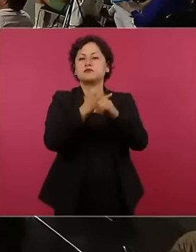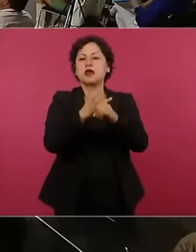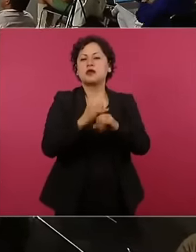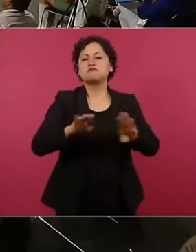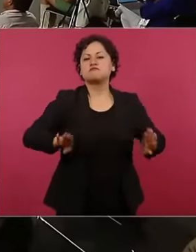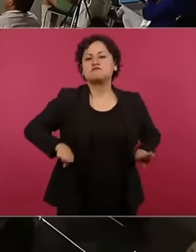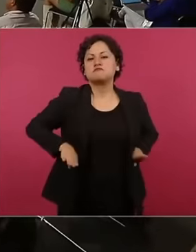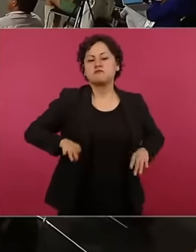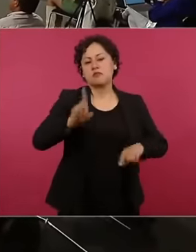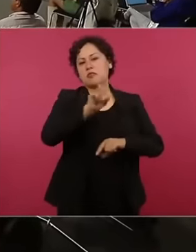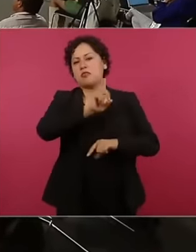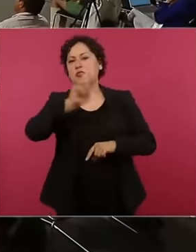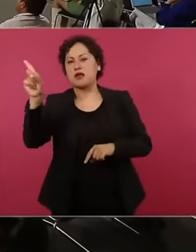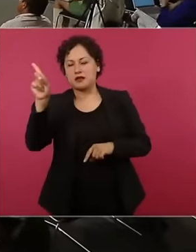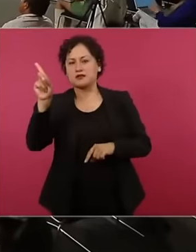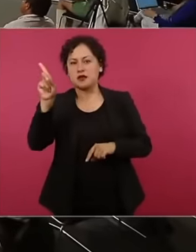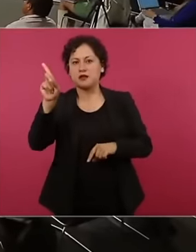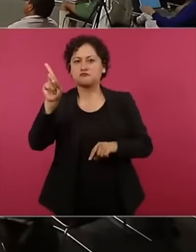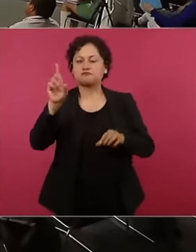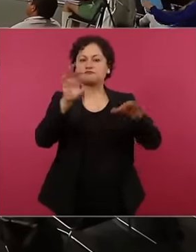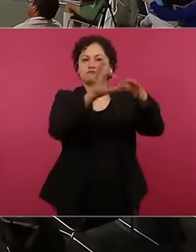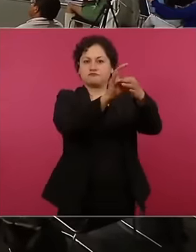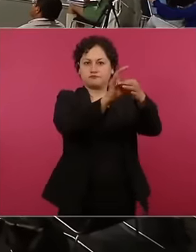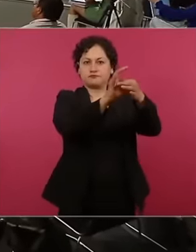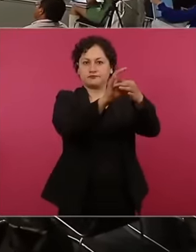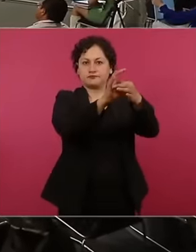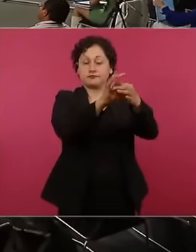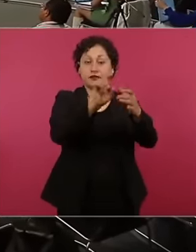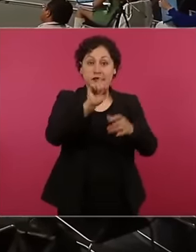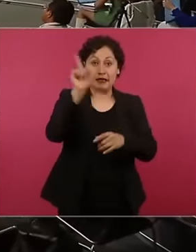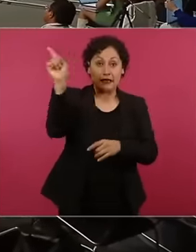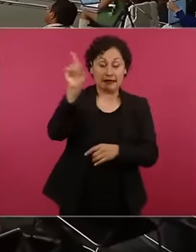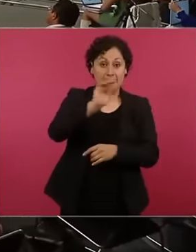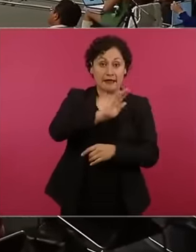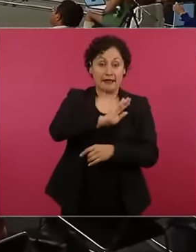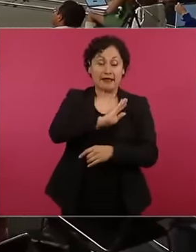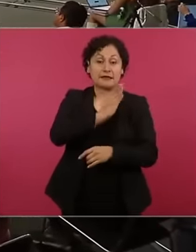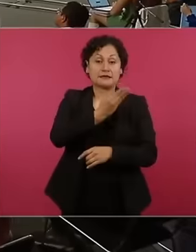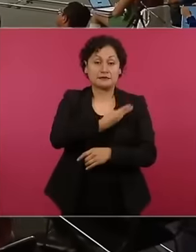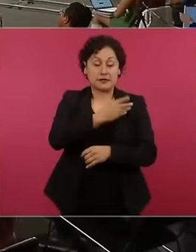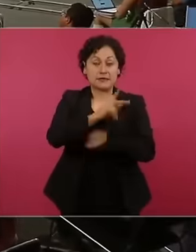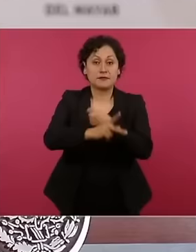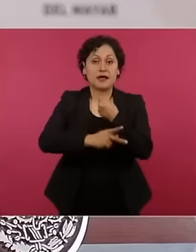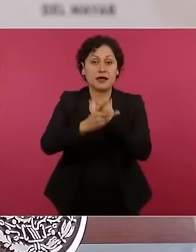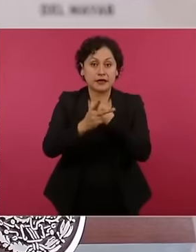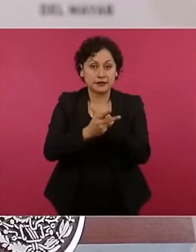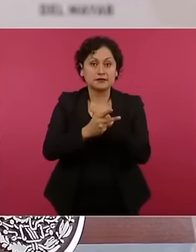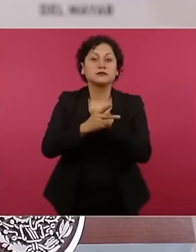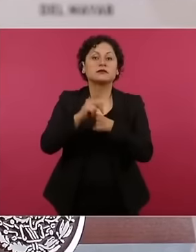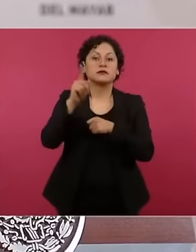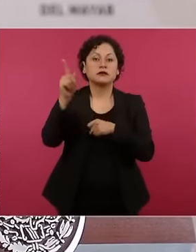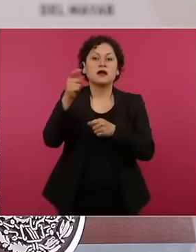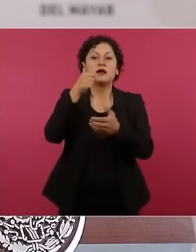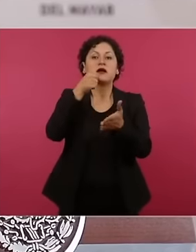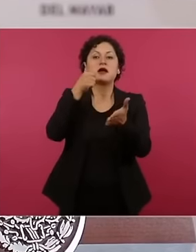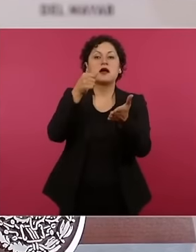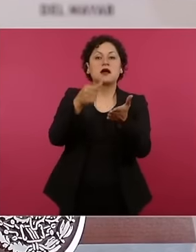complaint against us in the Spanish parliament and a legislator